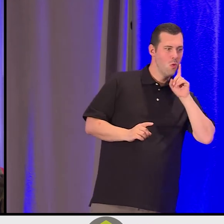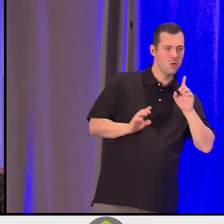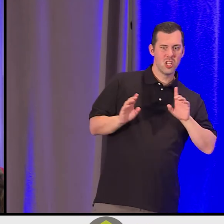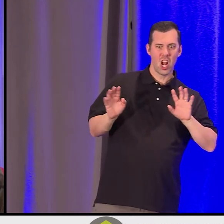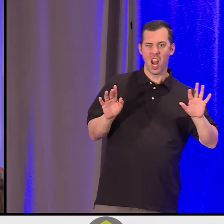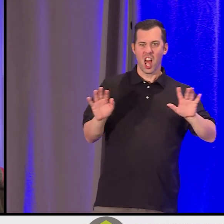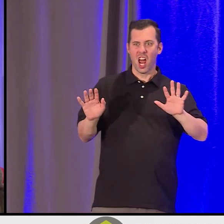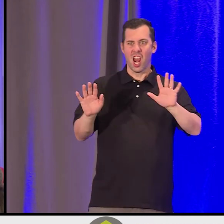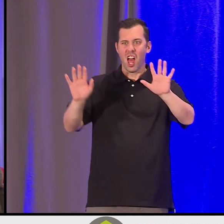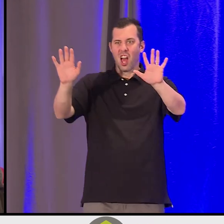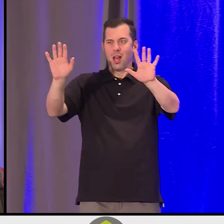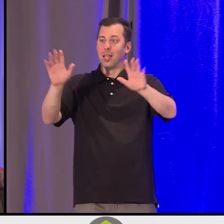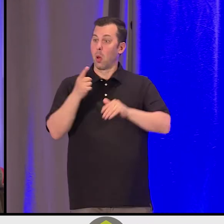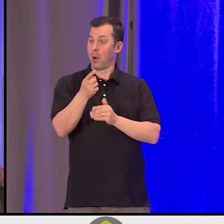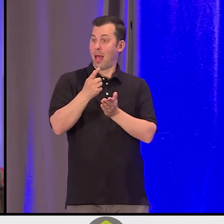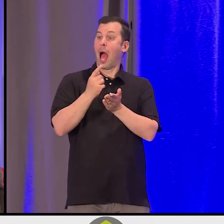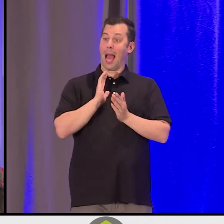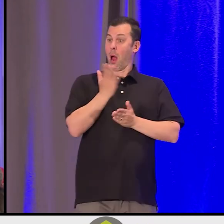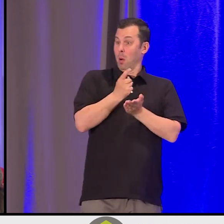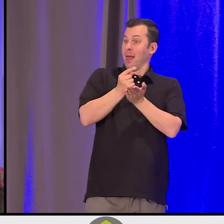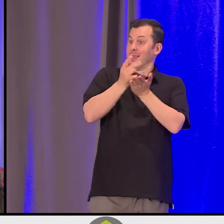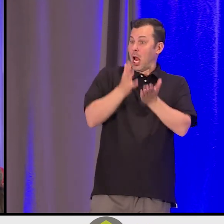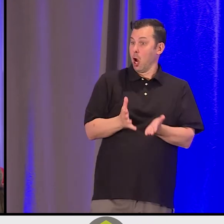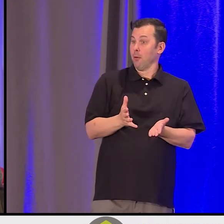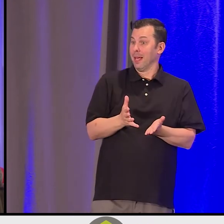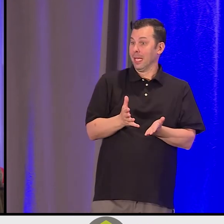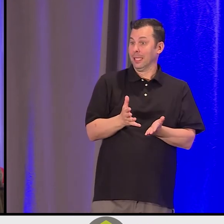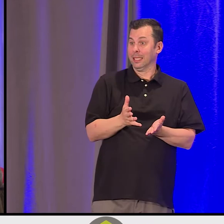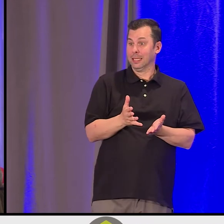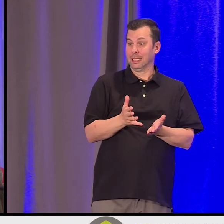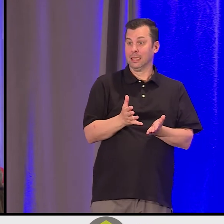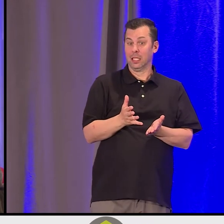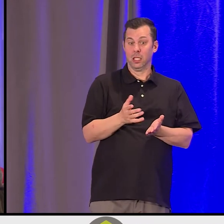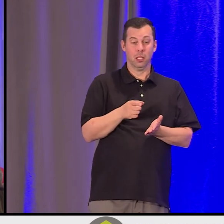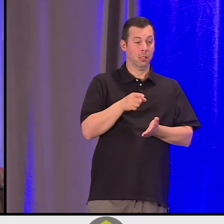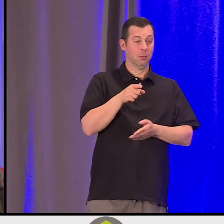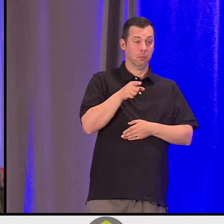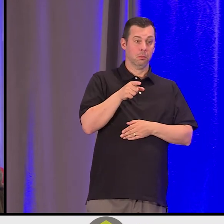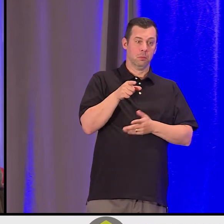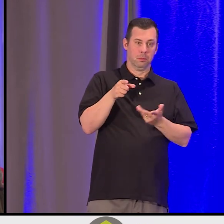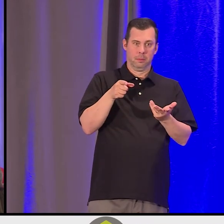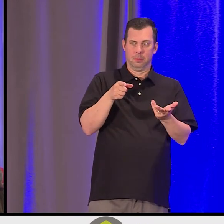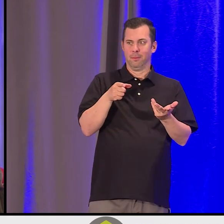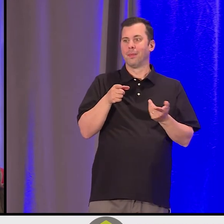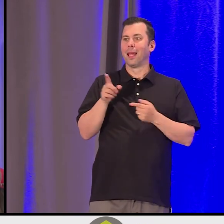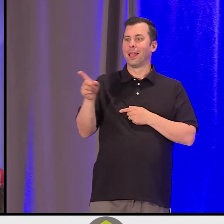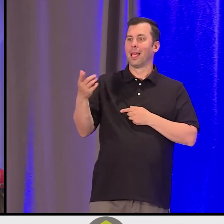This therapist -- because our therapist sent to a therapist of therapists, because they decided that they wanted us to go to someone else.